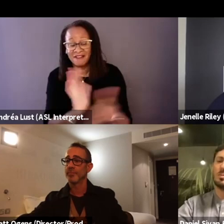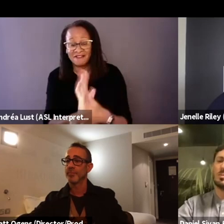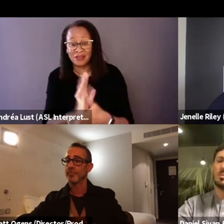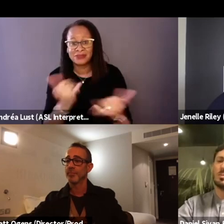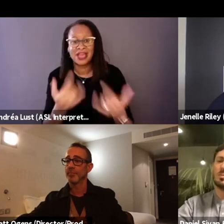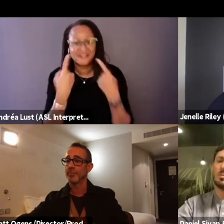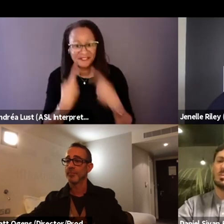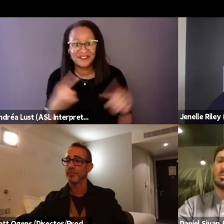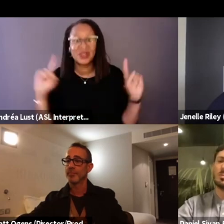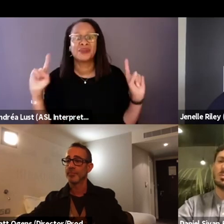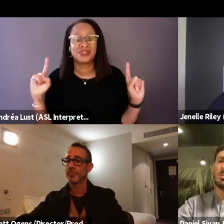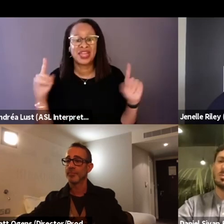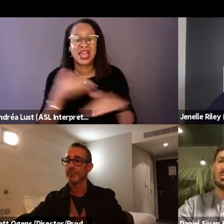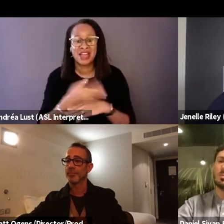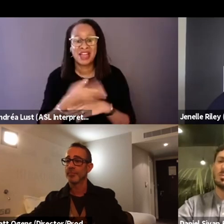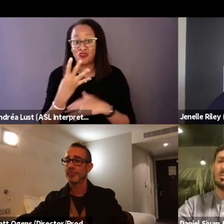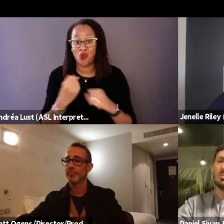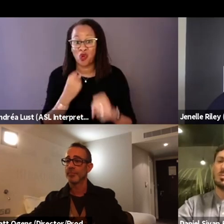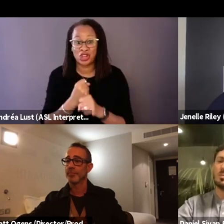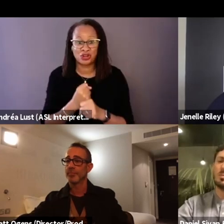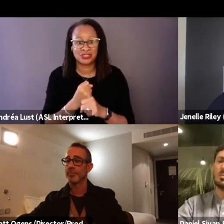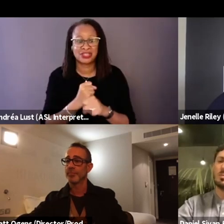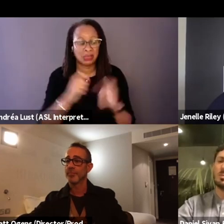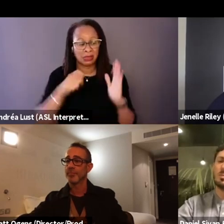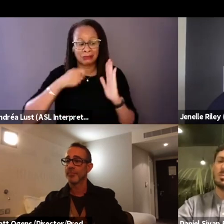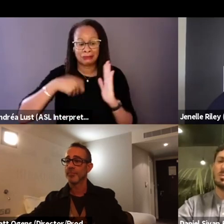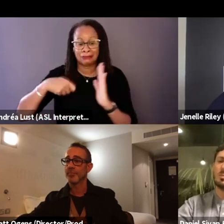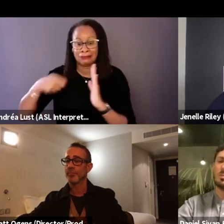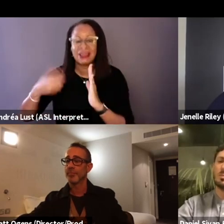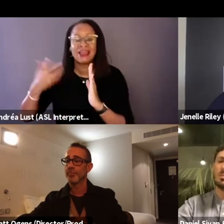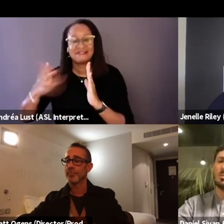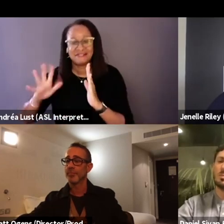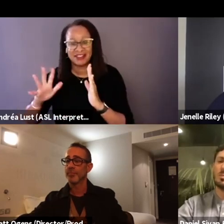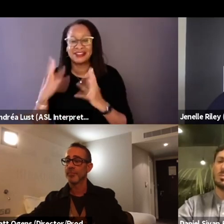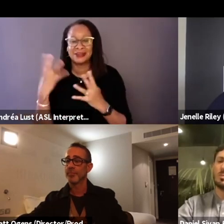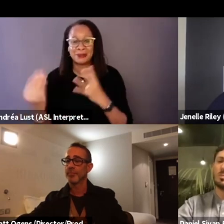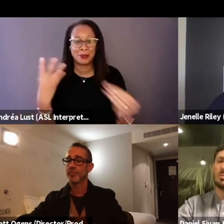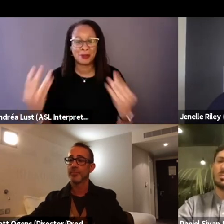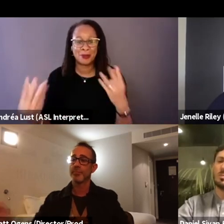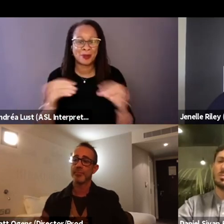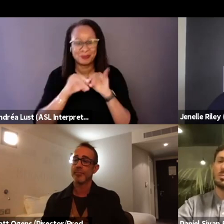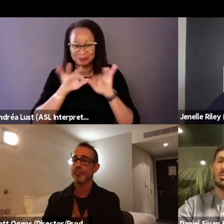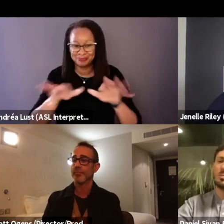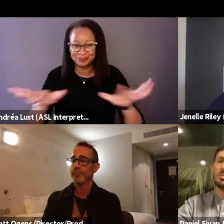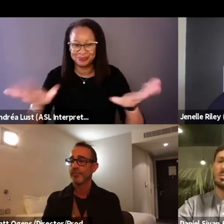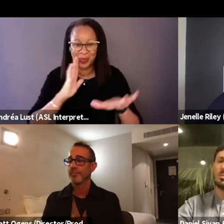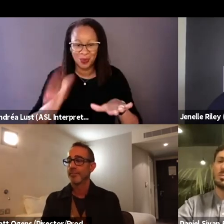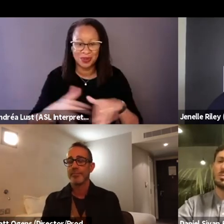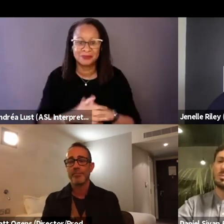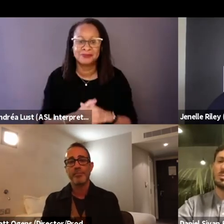after four years of work is finally getting out there into the world, on the festival circuit.